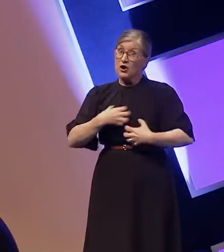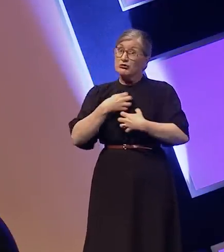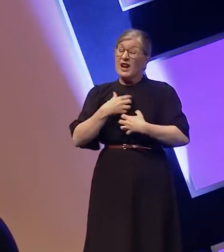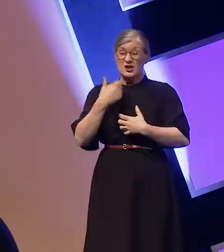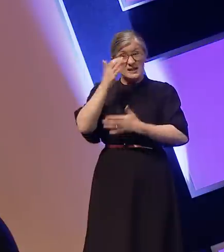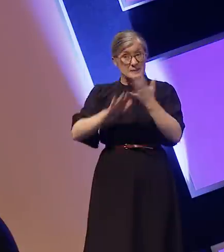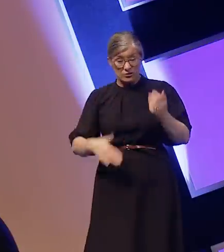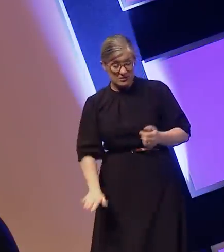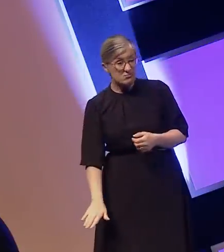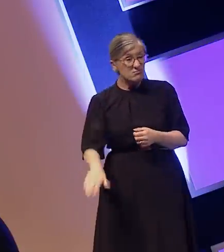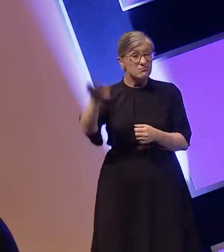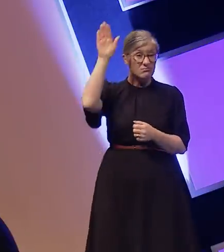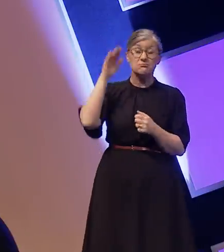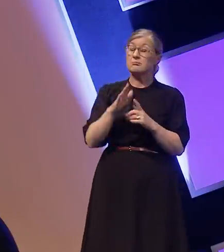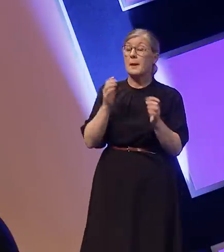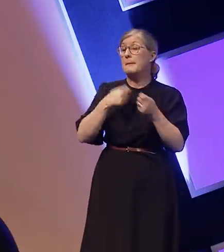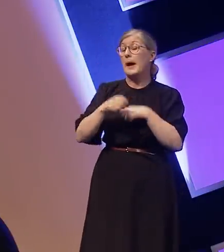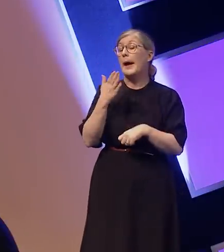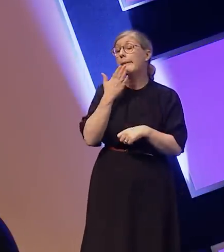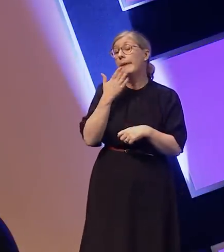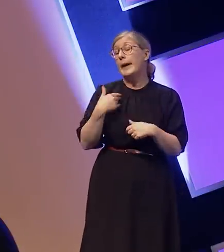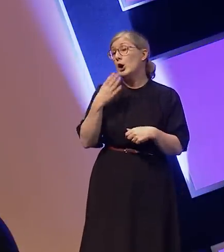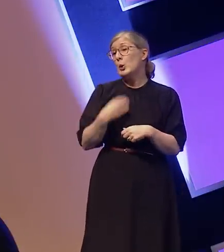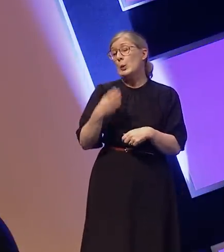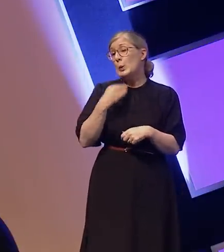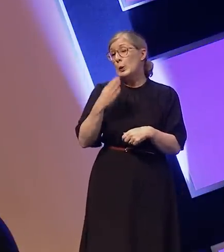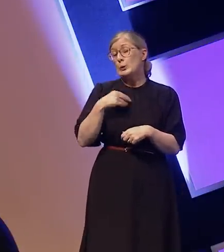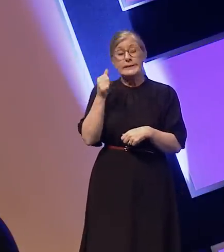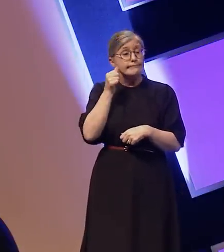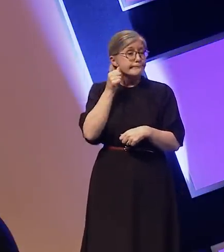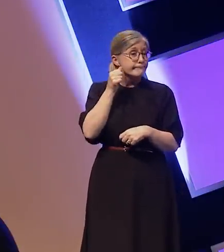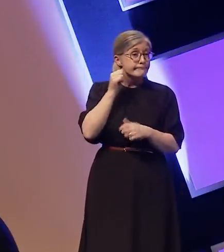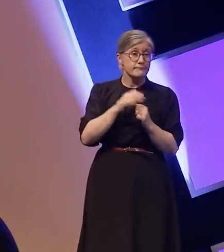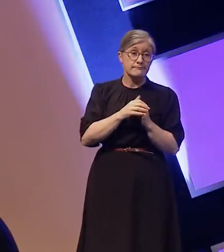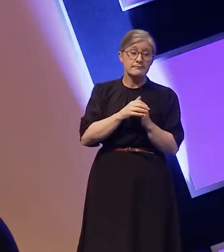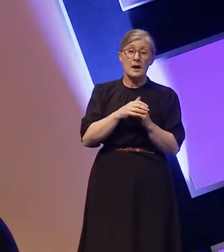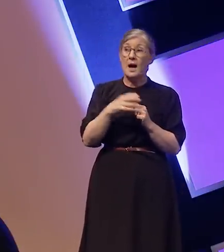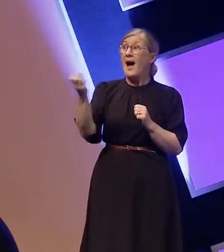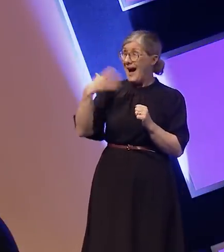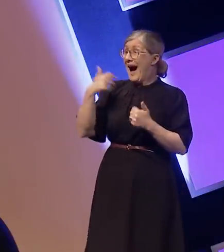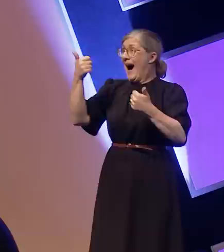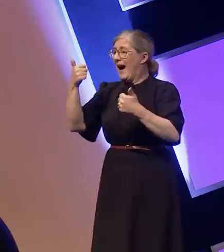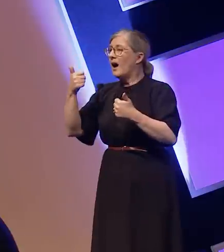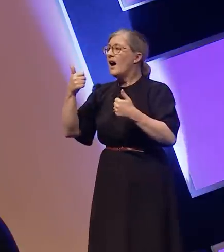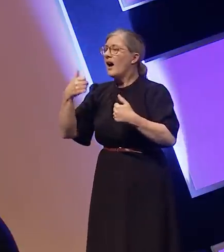I'm so used to it. False promises have become the norm for me and I often underestimate